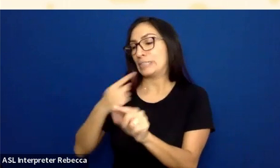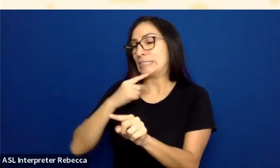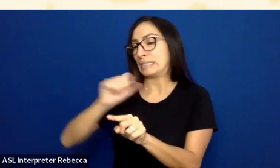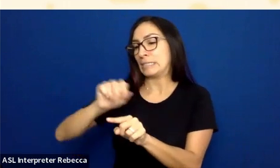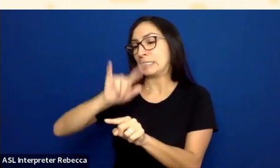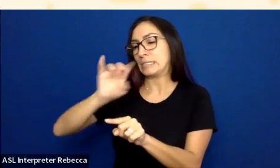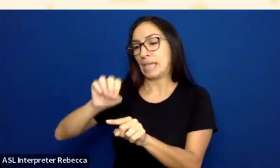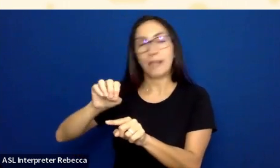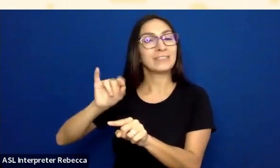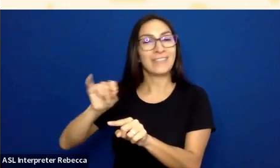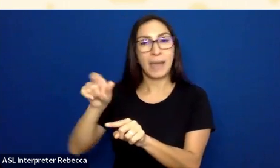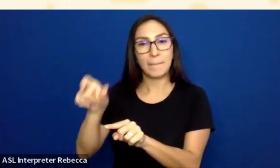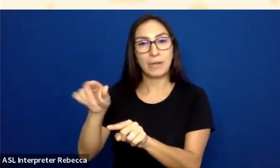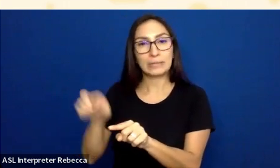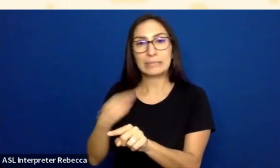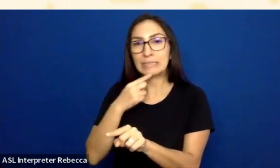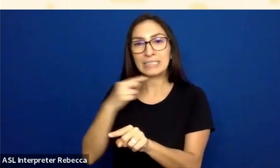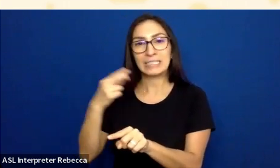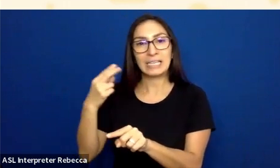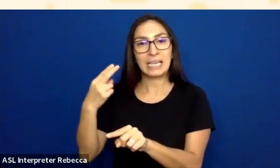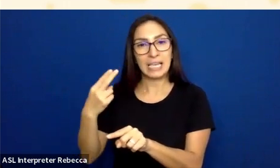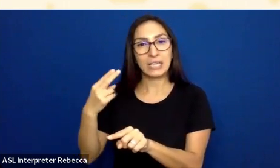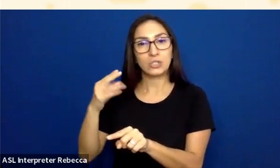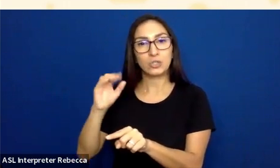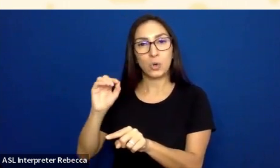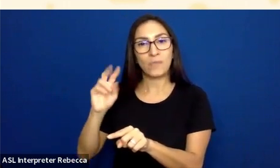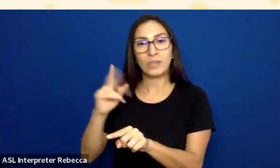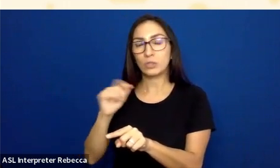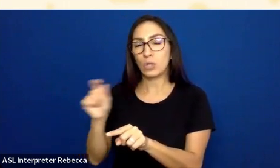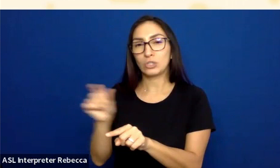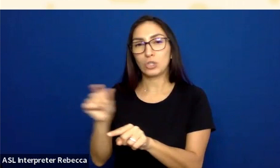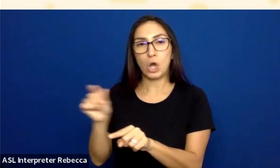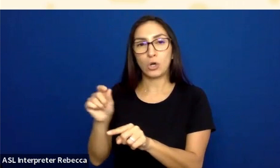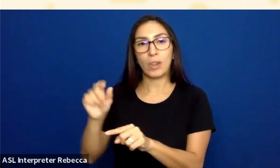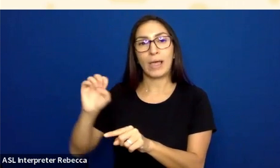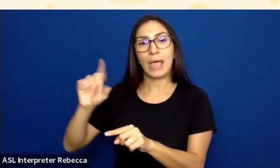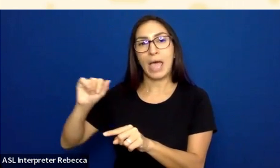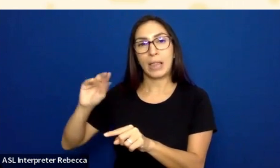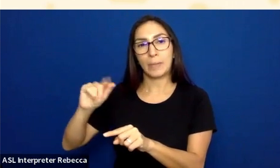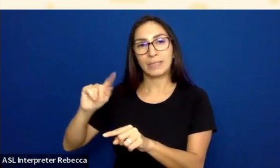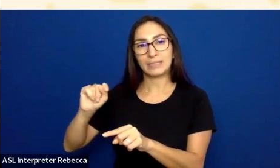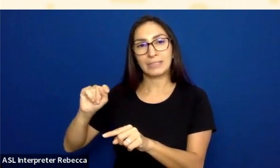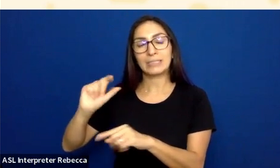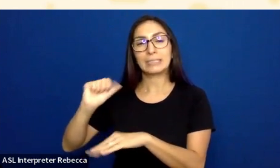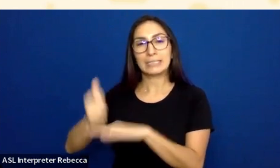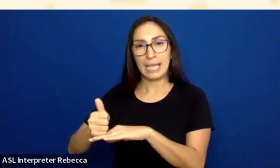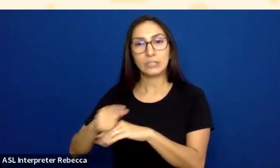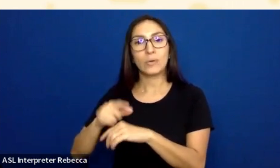HOB is what the button says. It's called ToggleElementState. And if I come into this ToggleElementState, I expand it